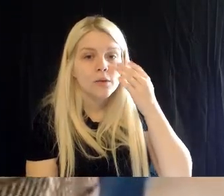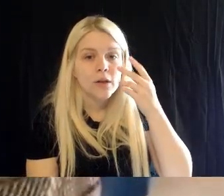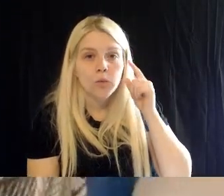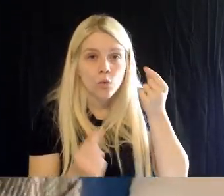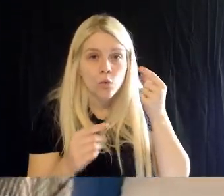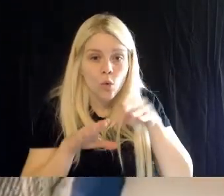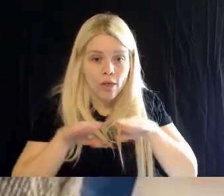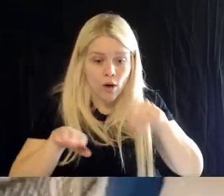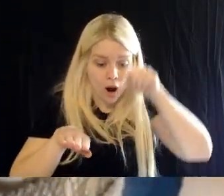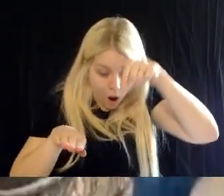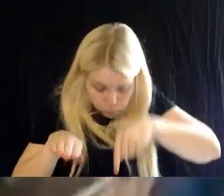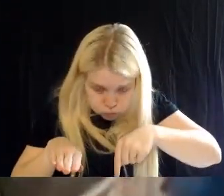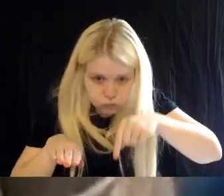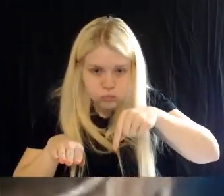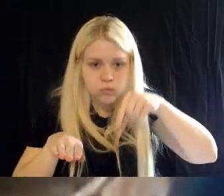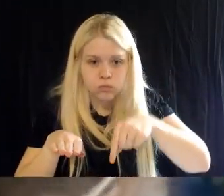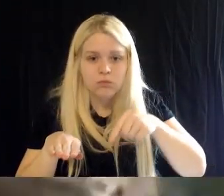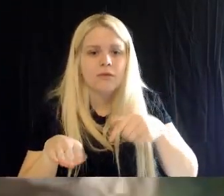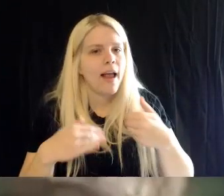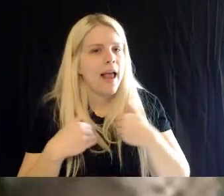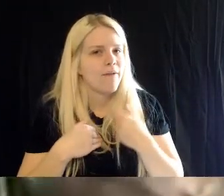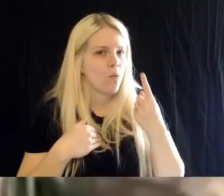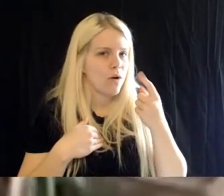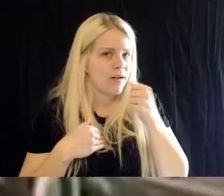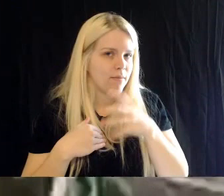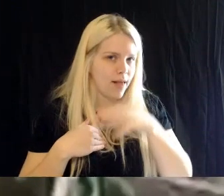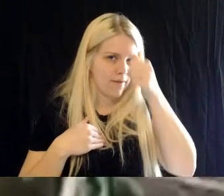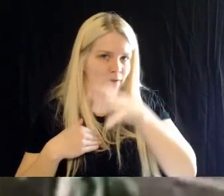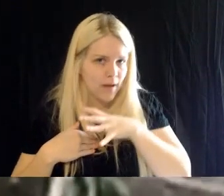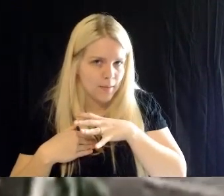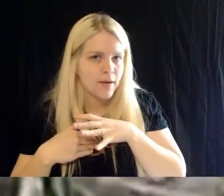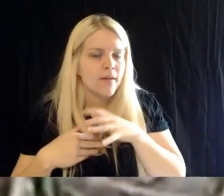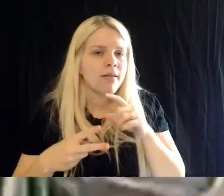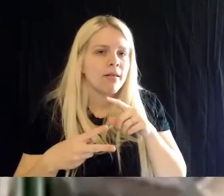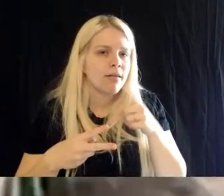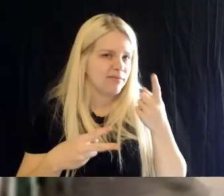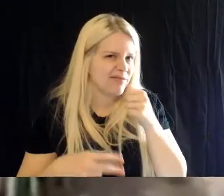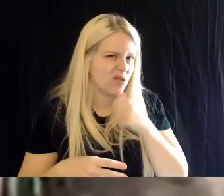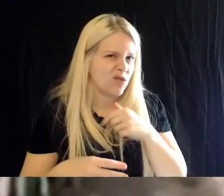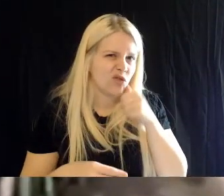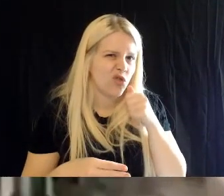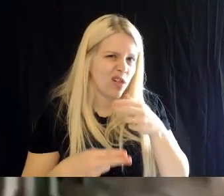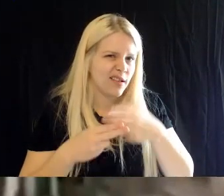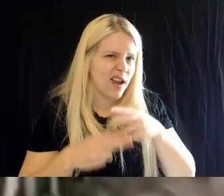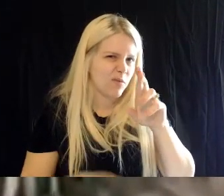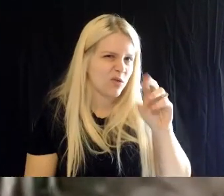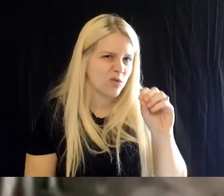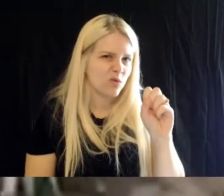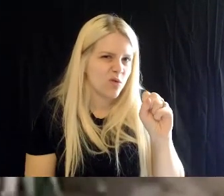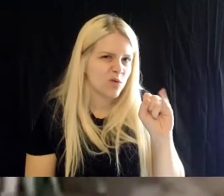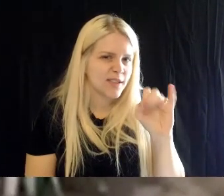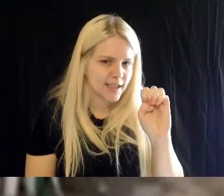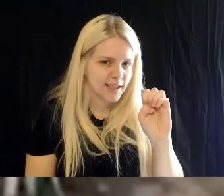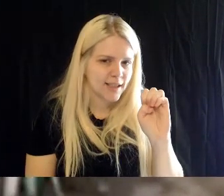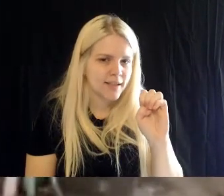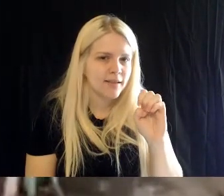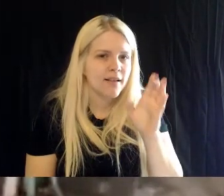Bandit and Rosie, and these are their little makeshift dens and burrows.